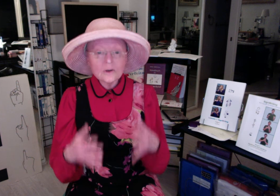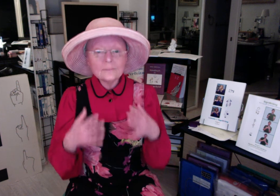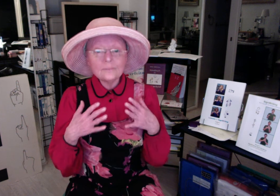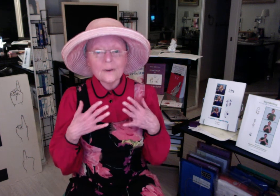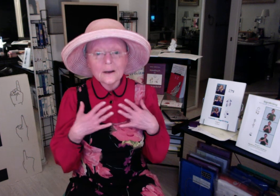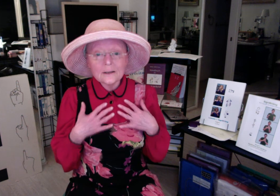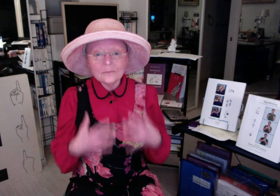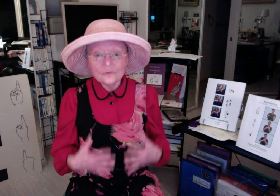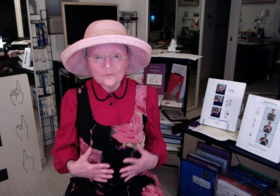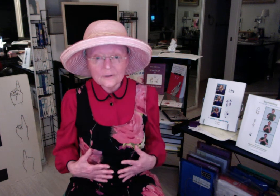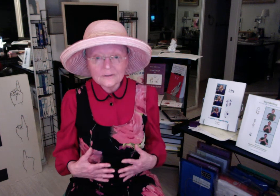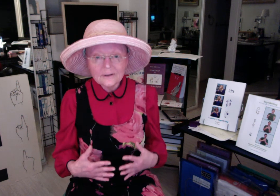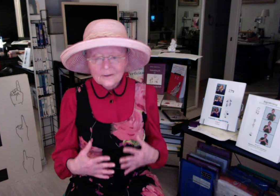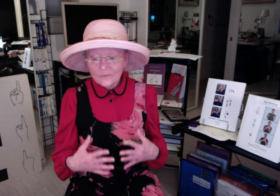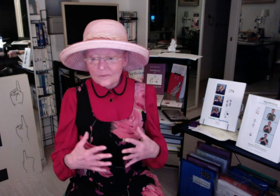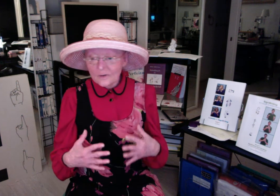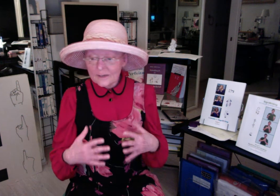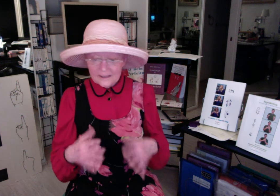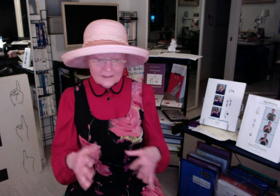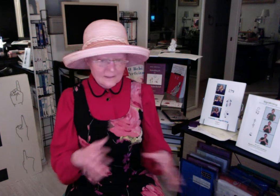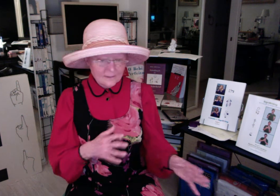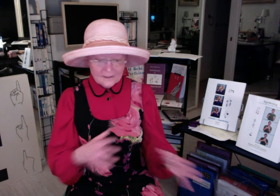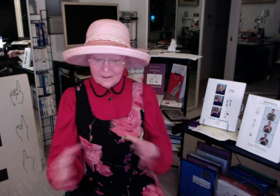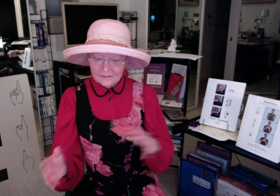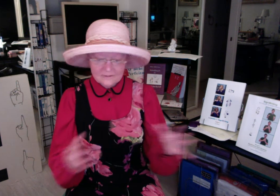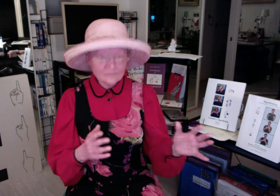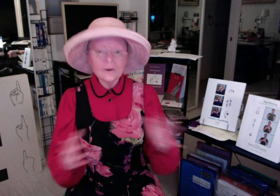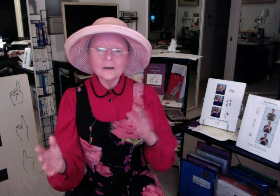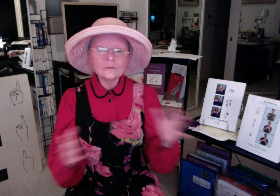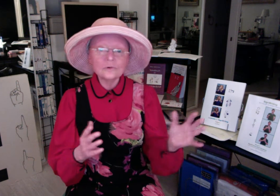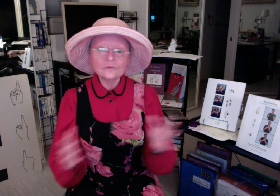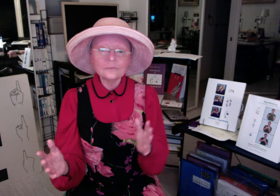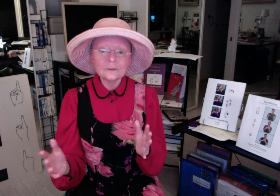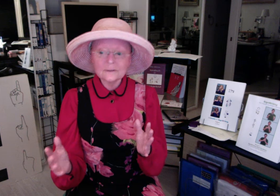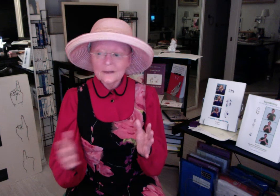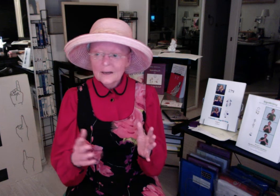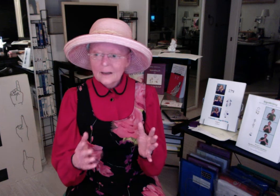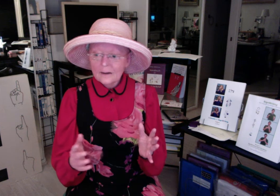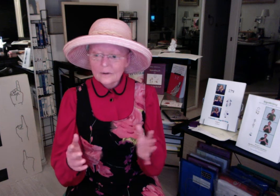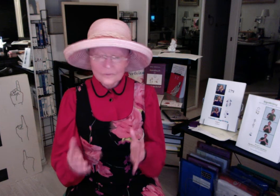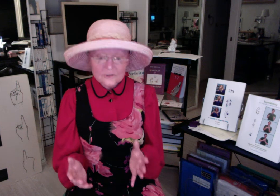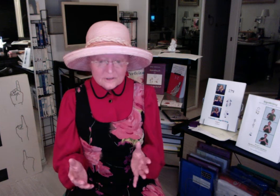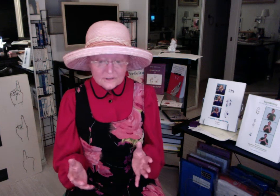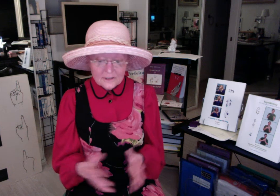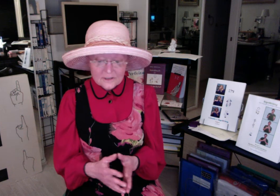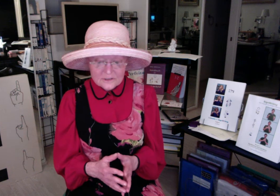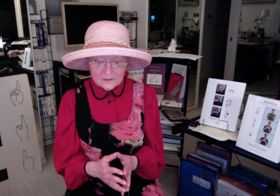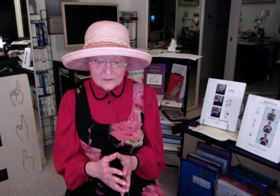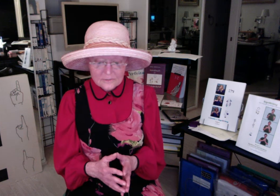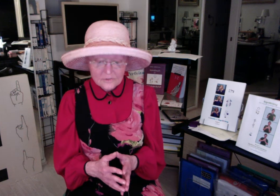body movement. We write any kind of body movement. Originally I started writing